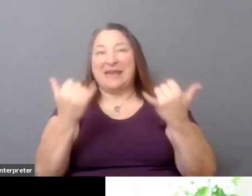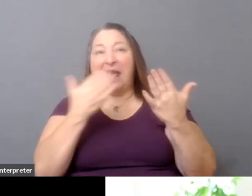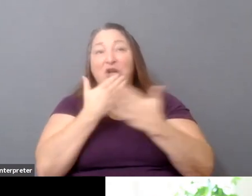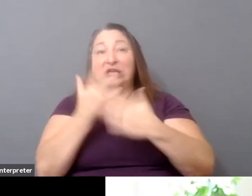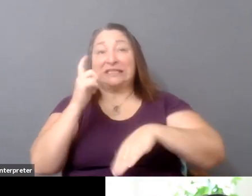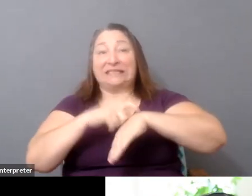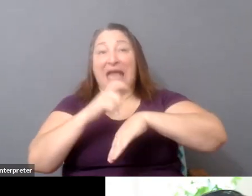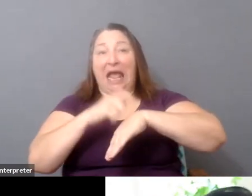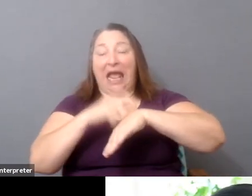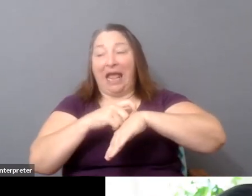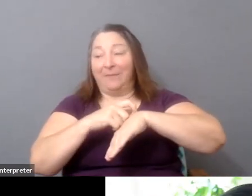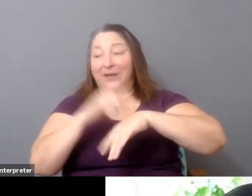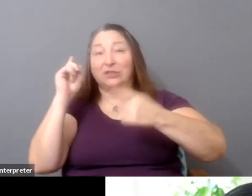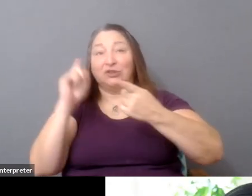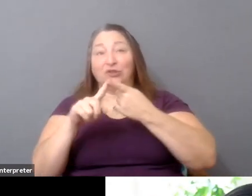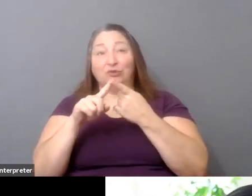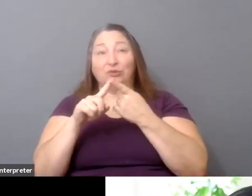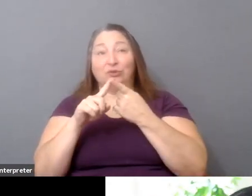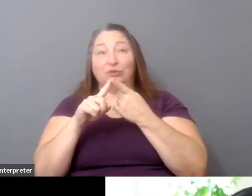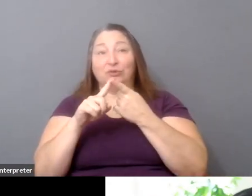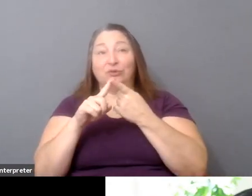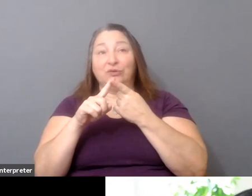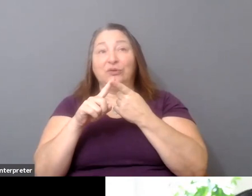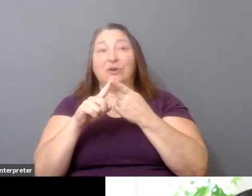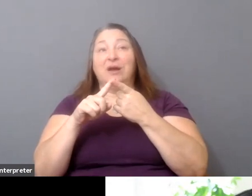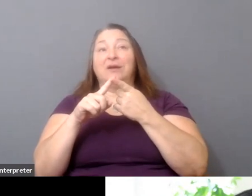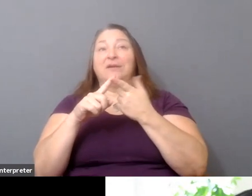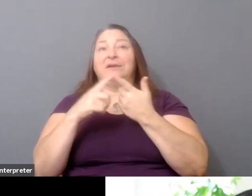to frame a brief conversation around possibilities,